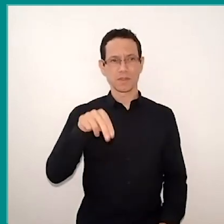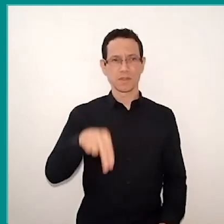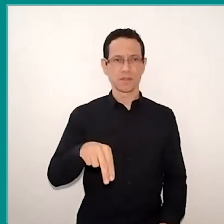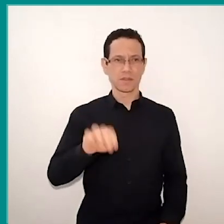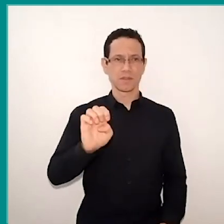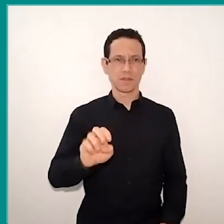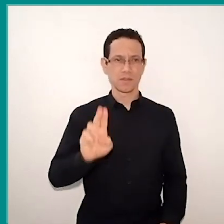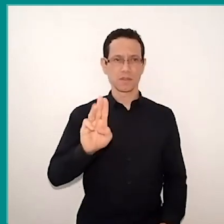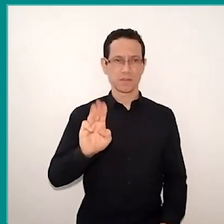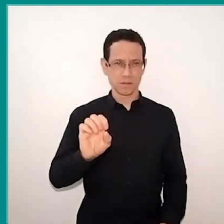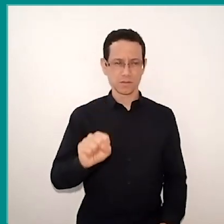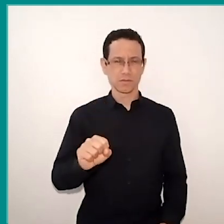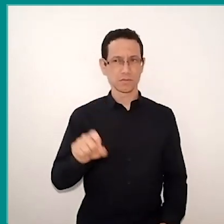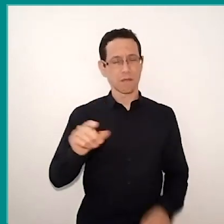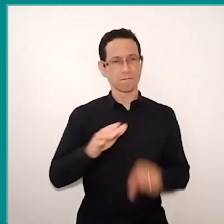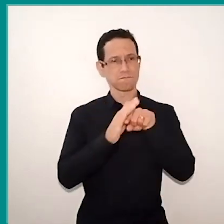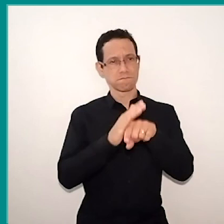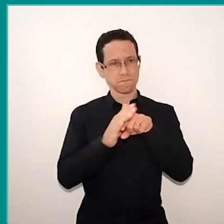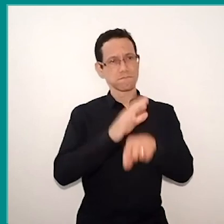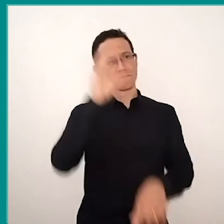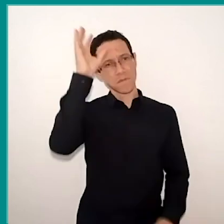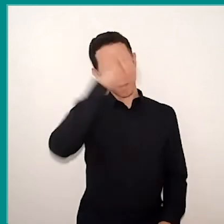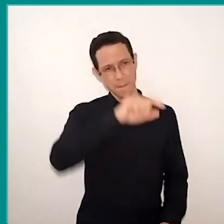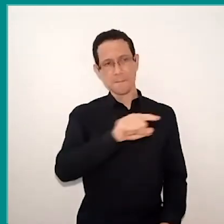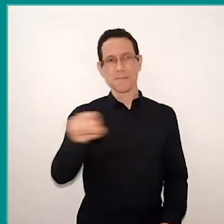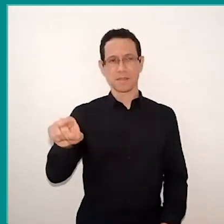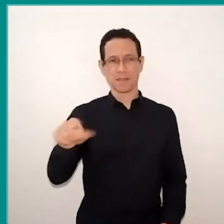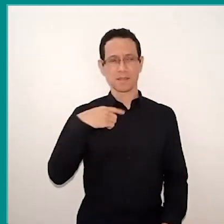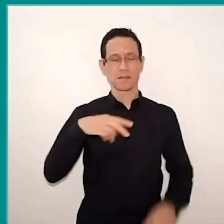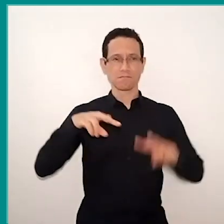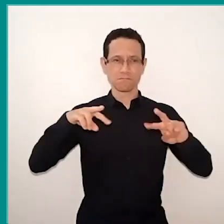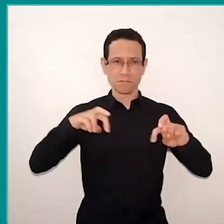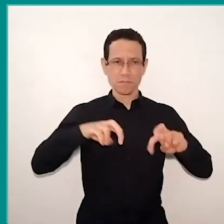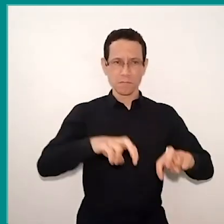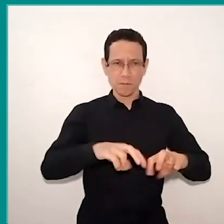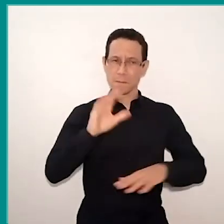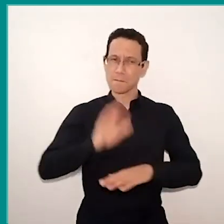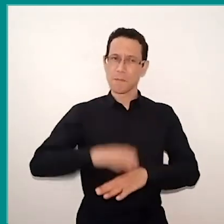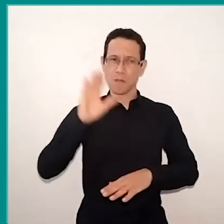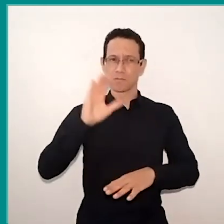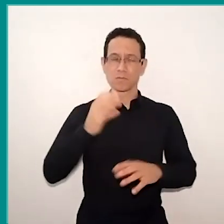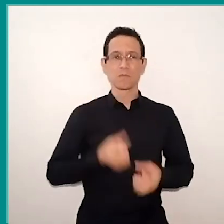for a critical look to have this more accurate look, to the big quantity of information that arrive.